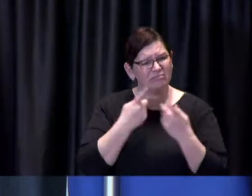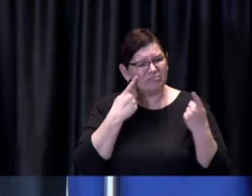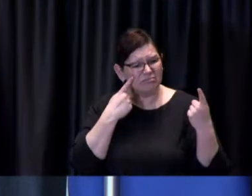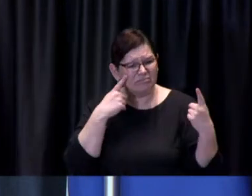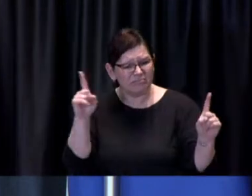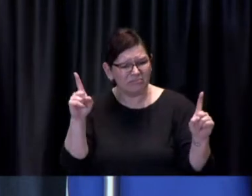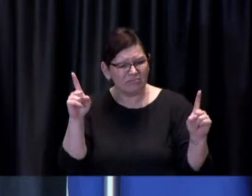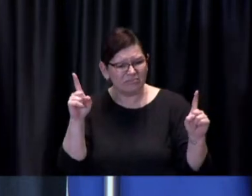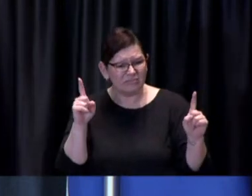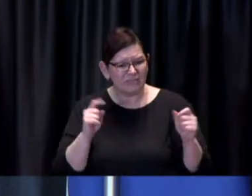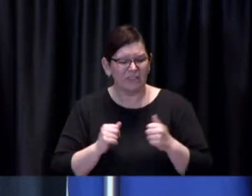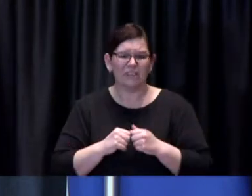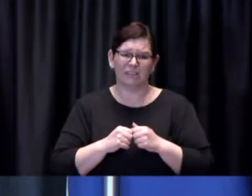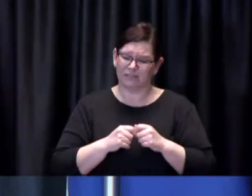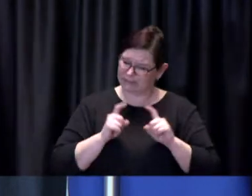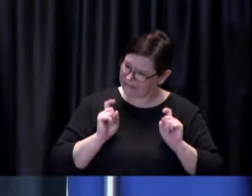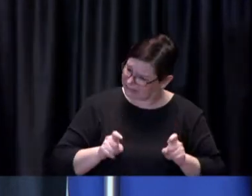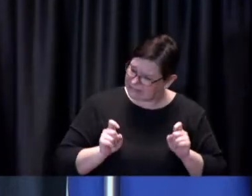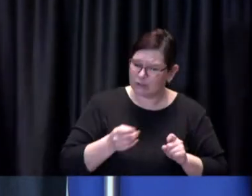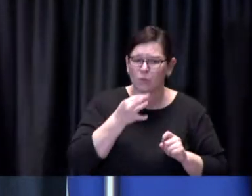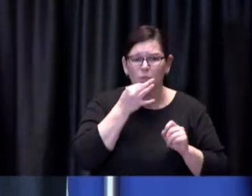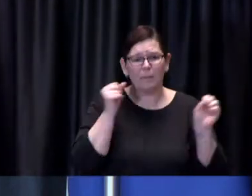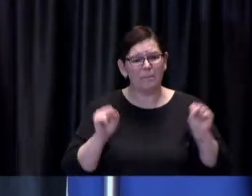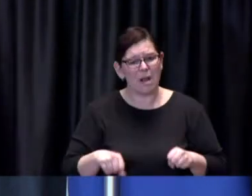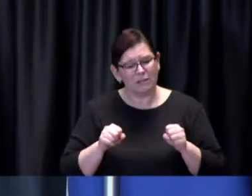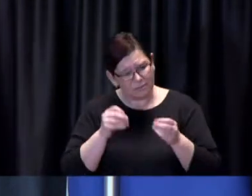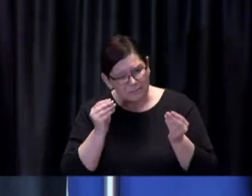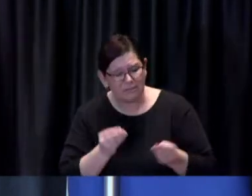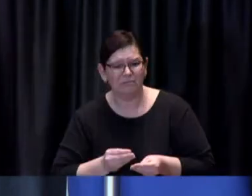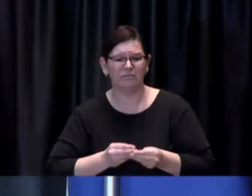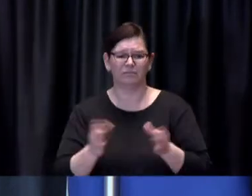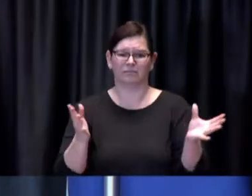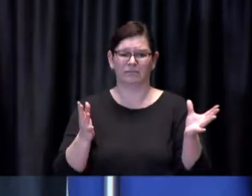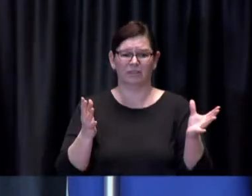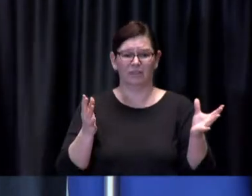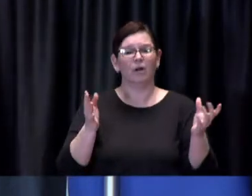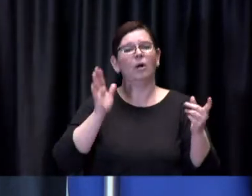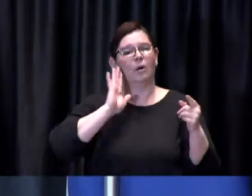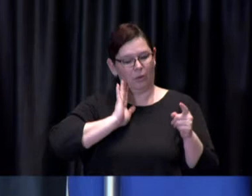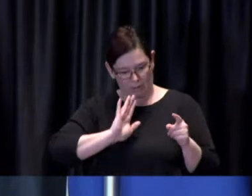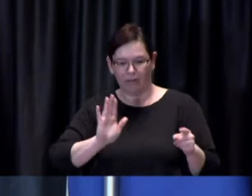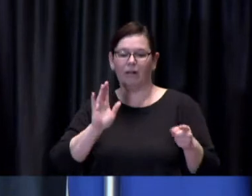us and move us into that space where we all want to be you know with life a little bit more like